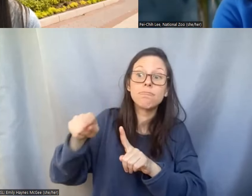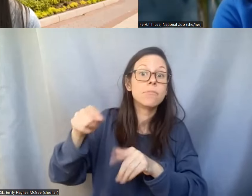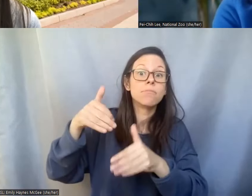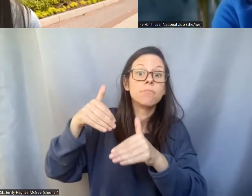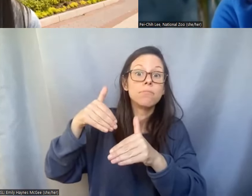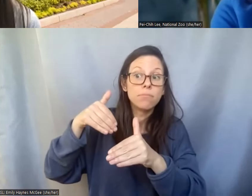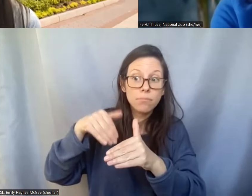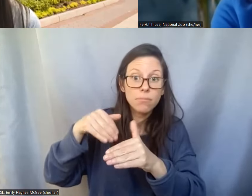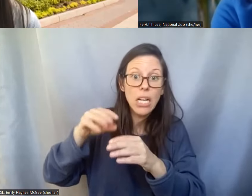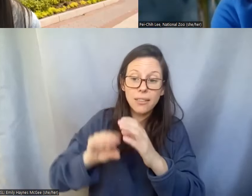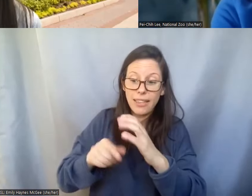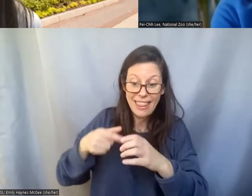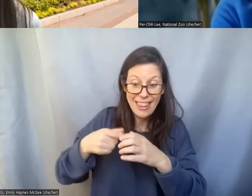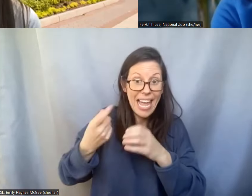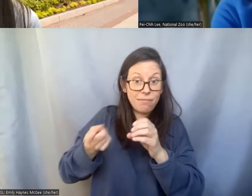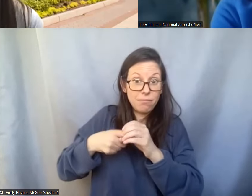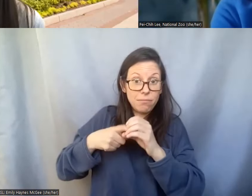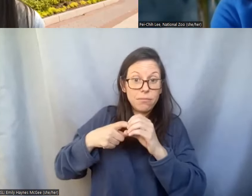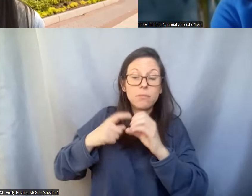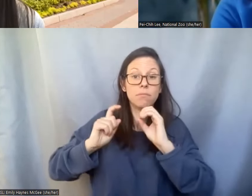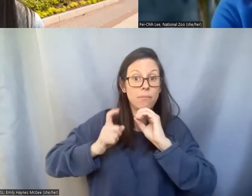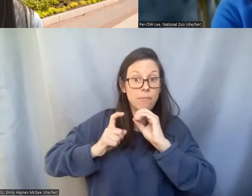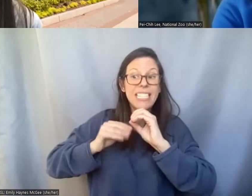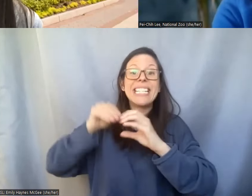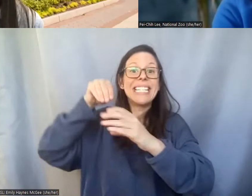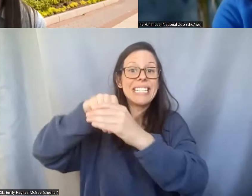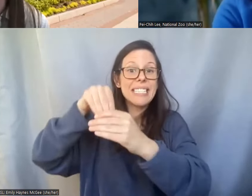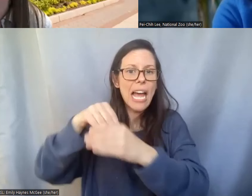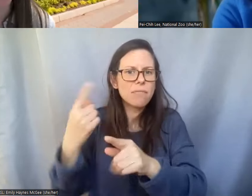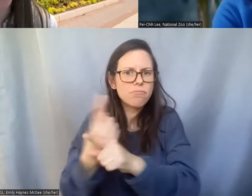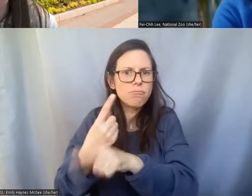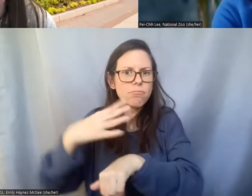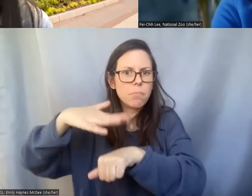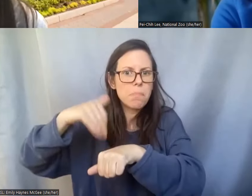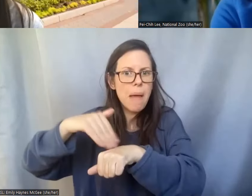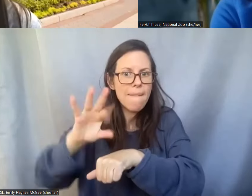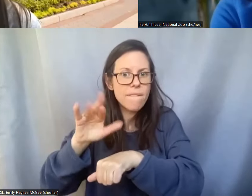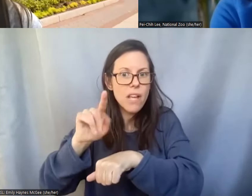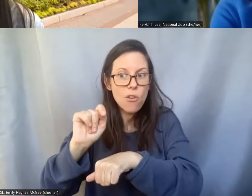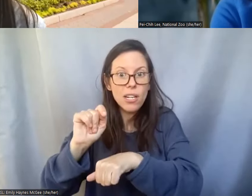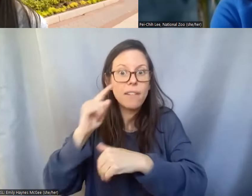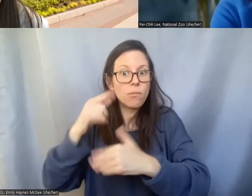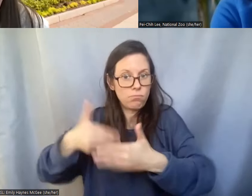Shellie: Just another layer of why this biobank is so important and the research so cool. um